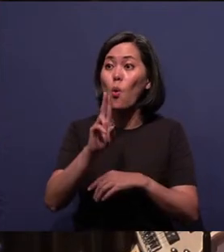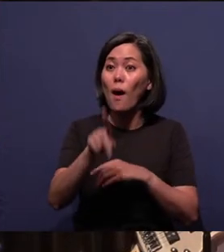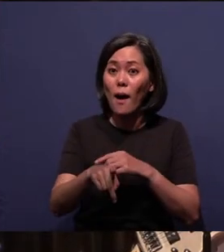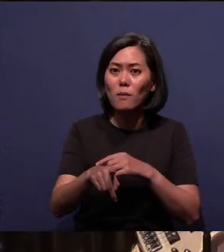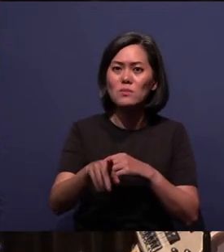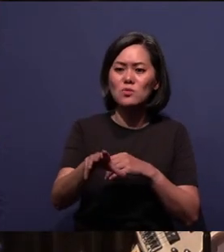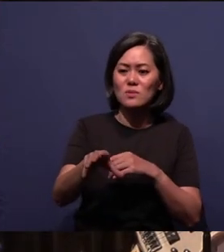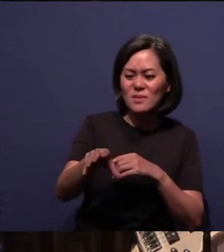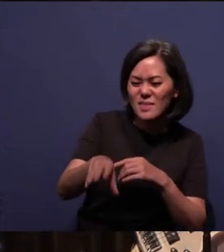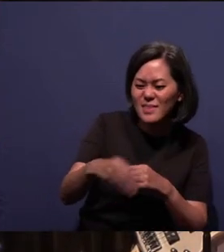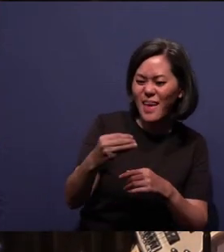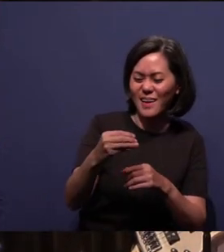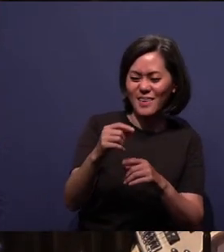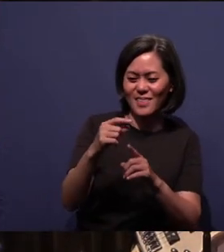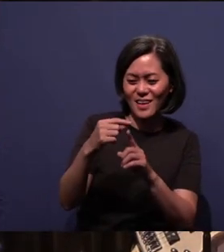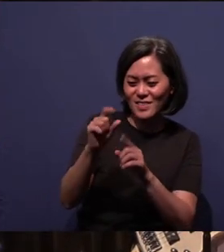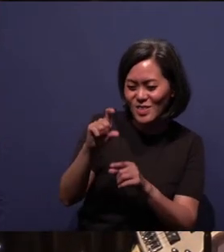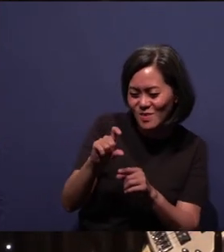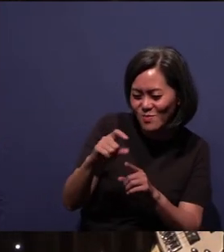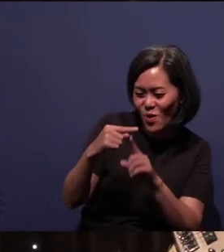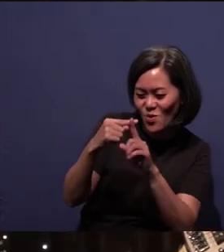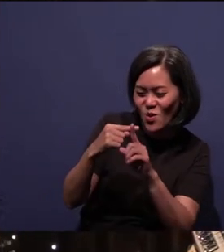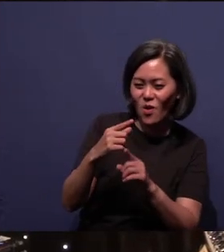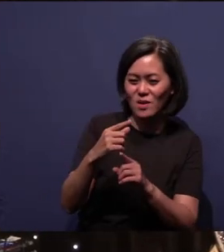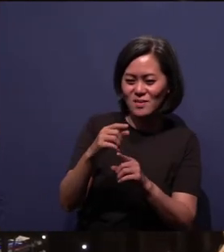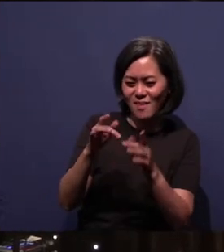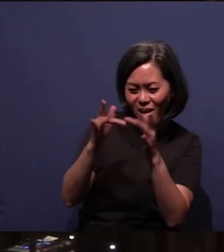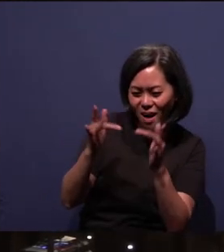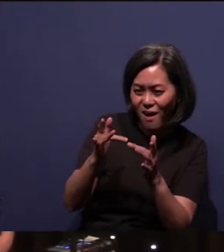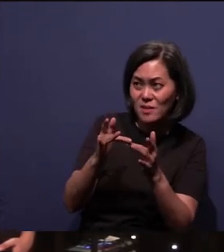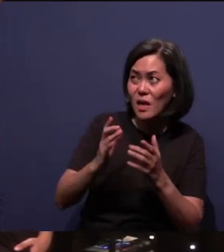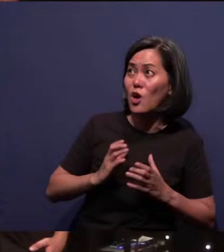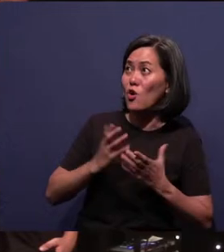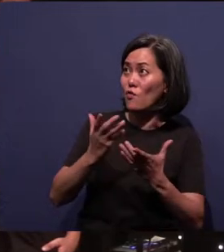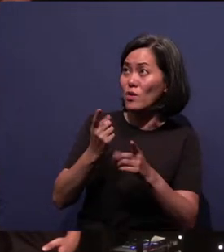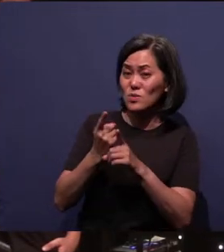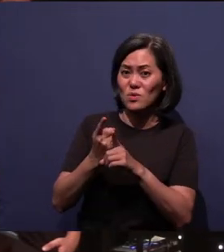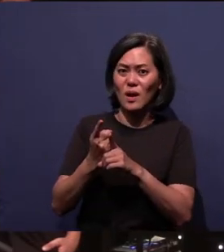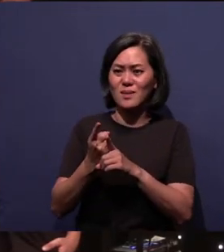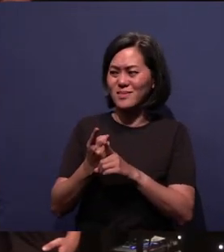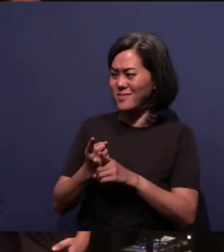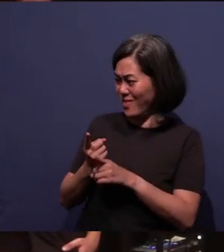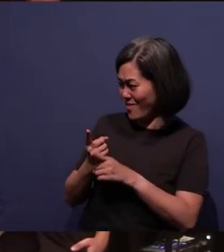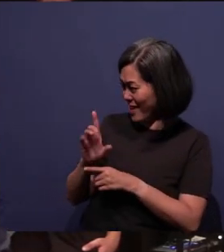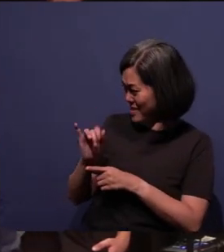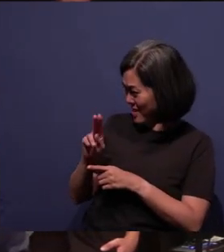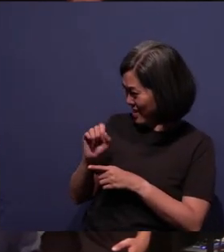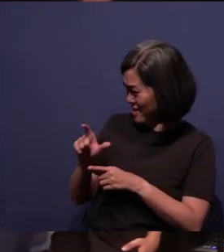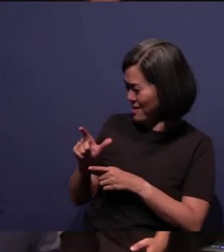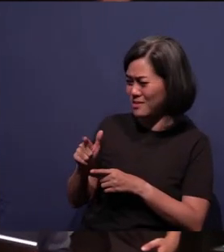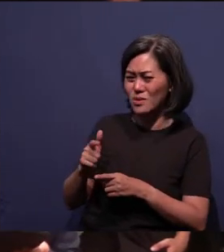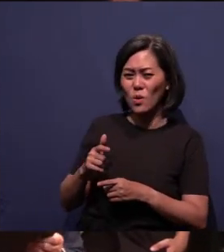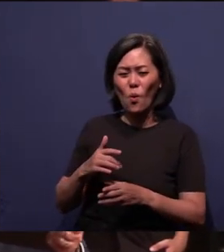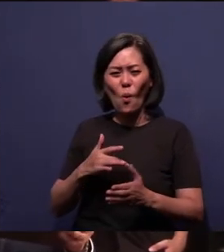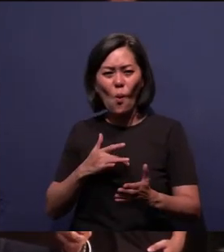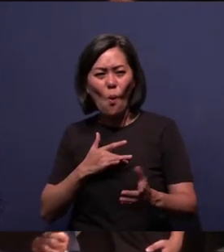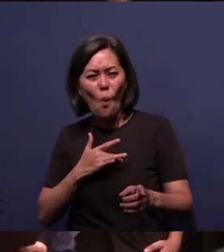and the hearts and confess before the Lord, didn't we, Daniel? And it was so moving to see the church as one.